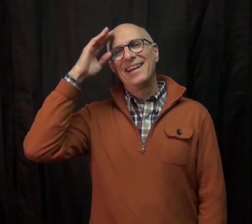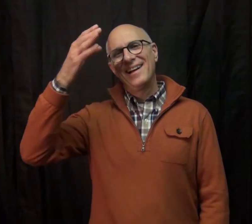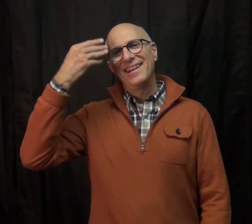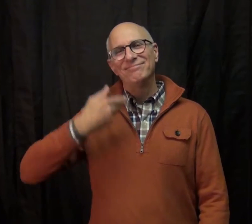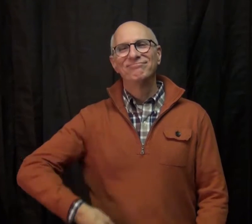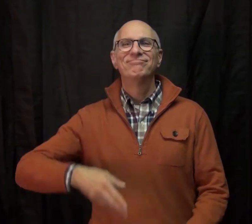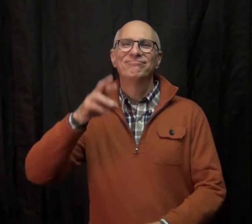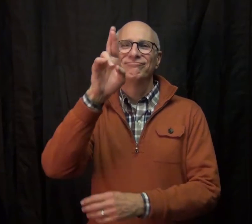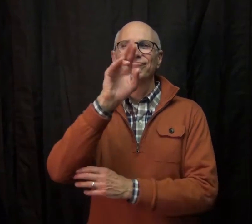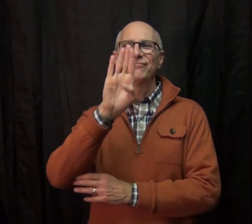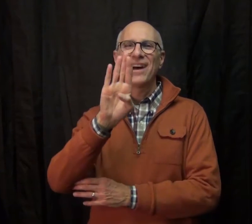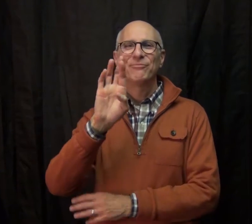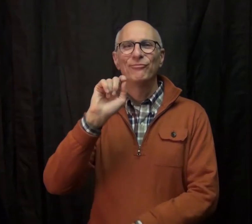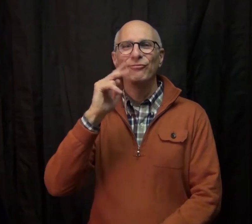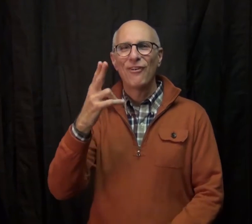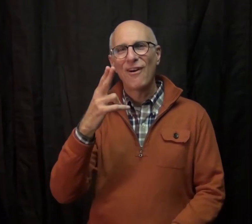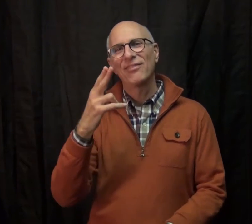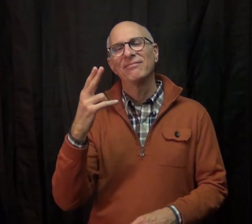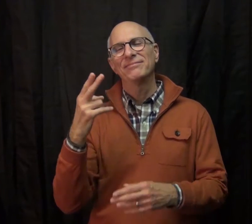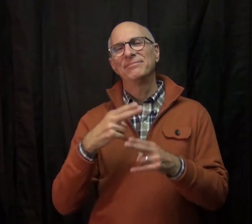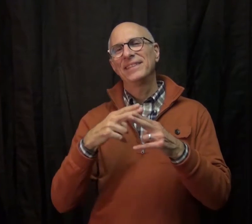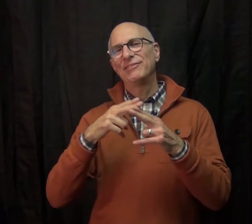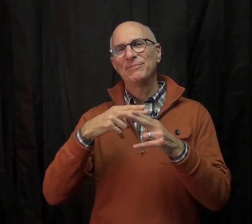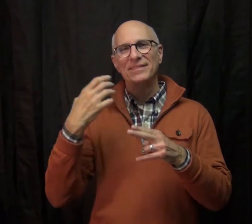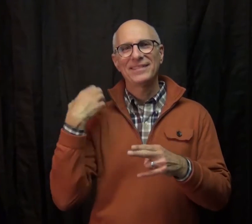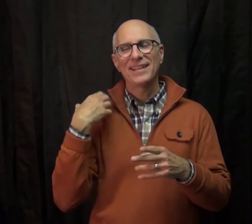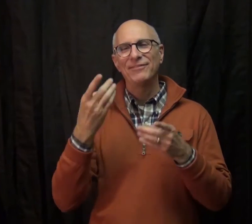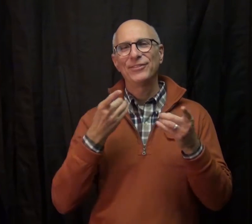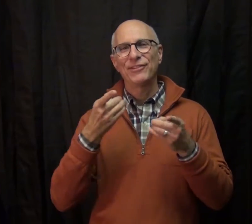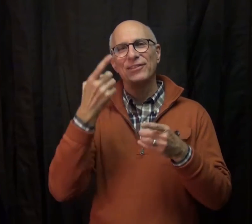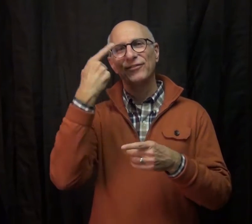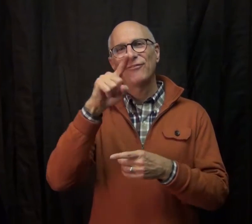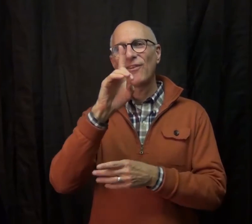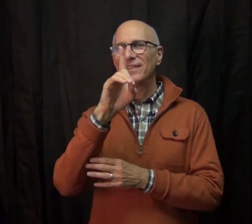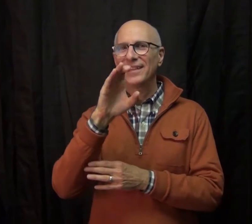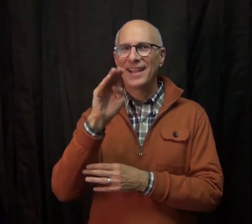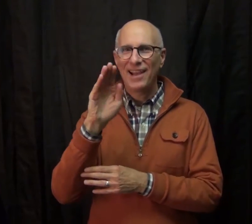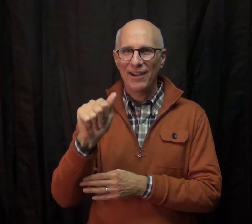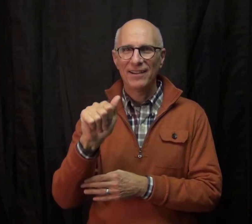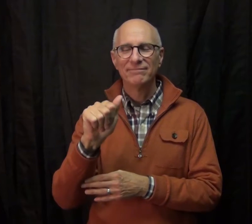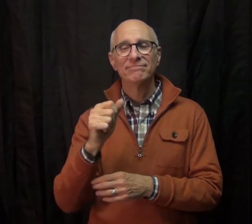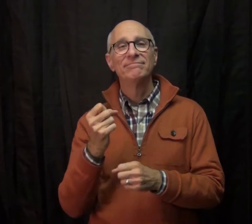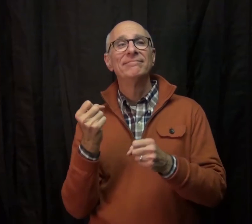Hi, I'm Rob Roth Interim Executive Director for DCARA